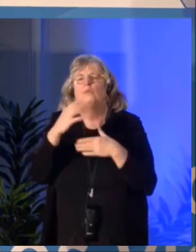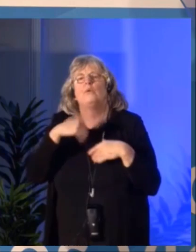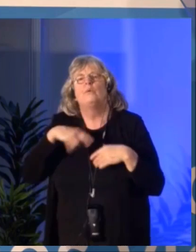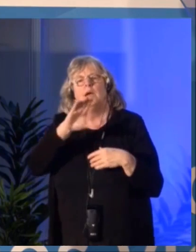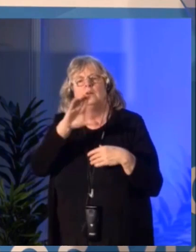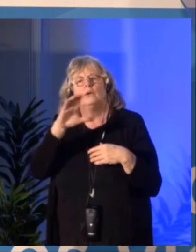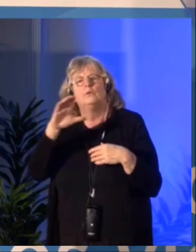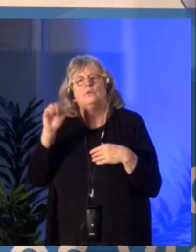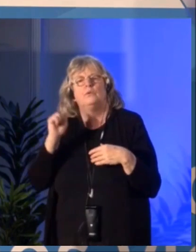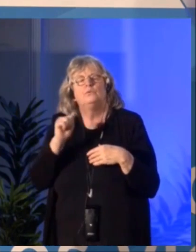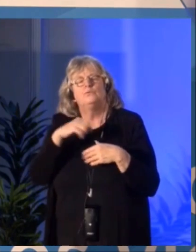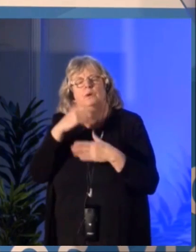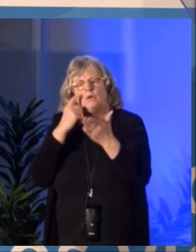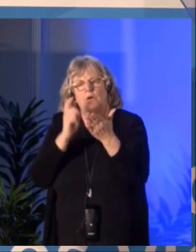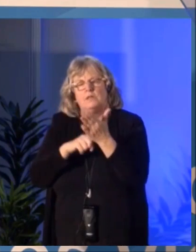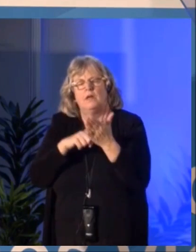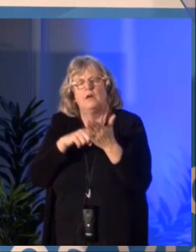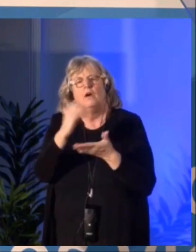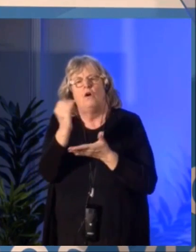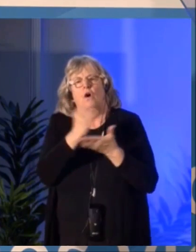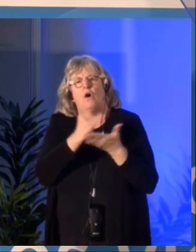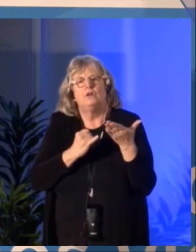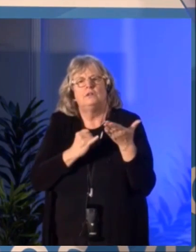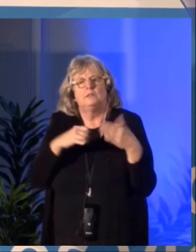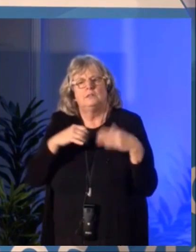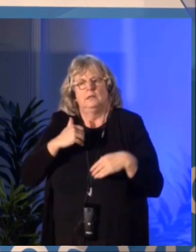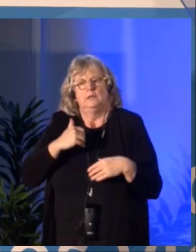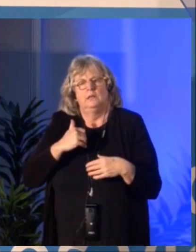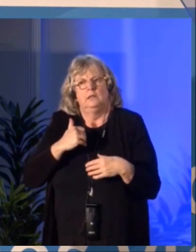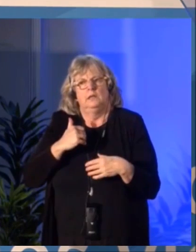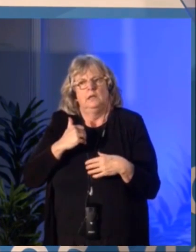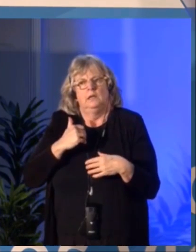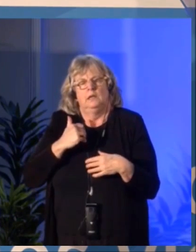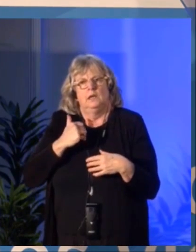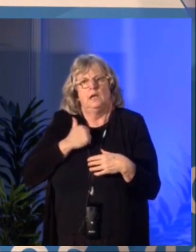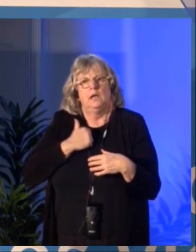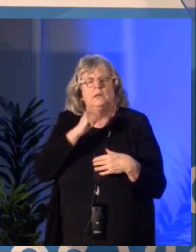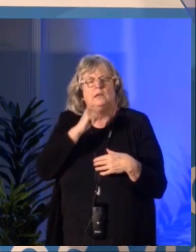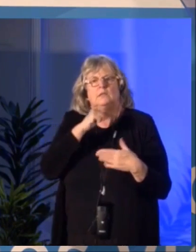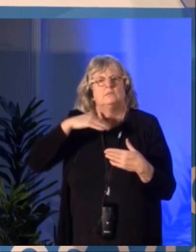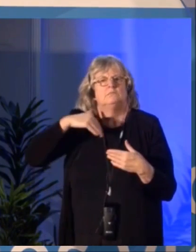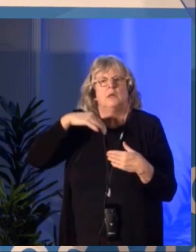in Canada and around the world. The consultations on Canadian content in a digital world led